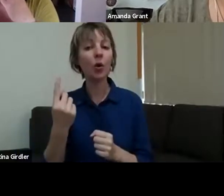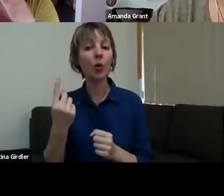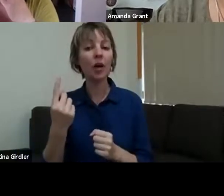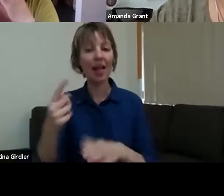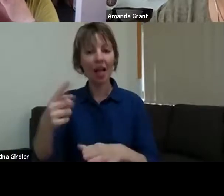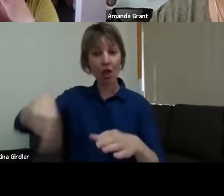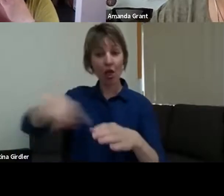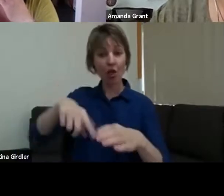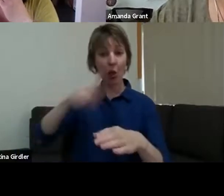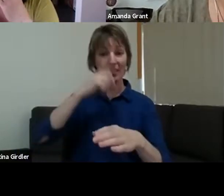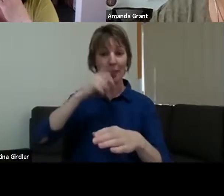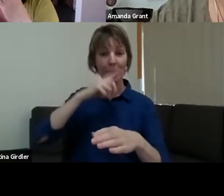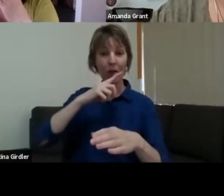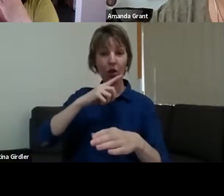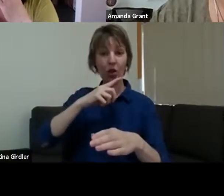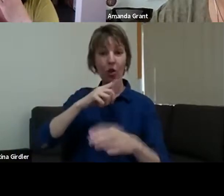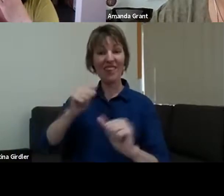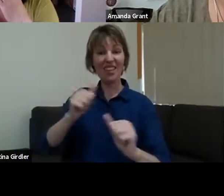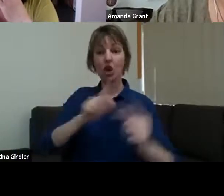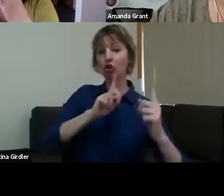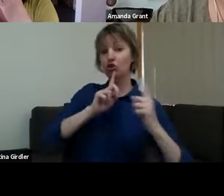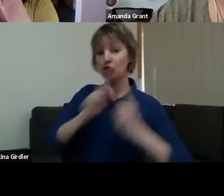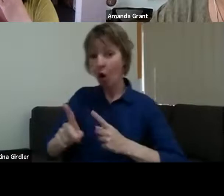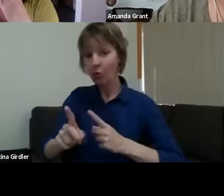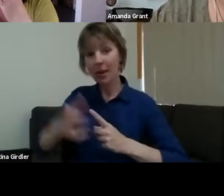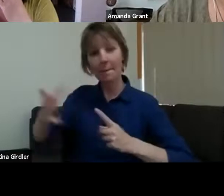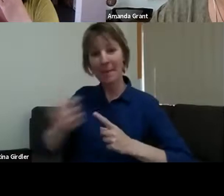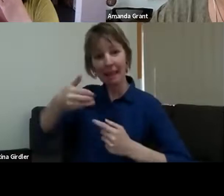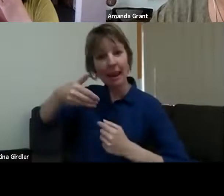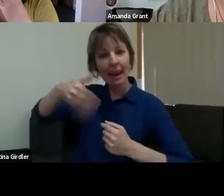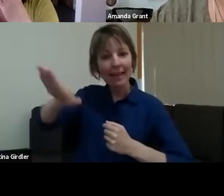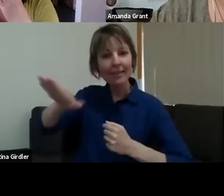they were going back to a place to live. And so they weren't all